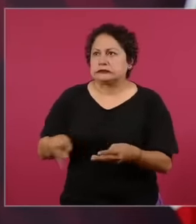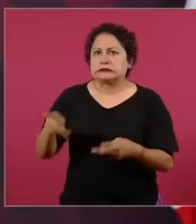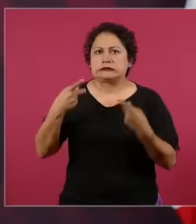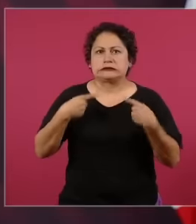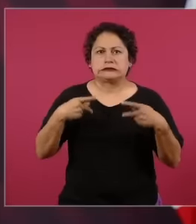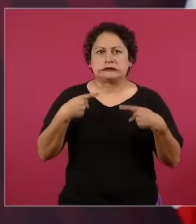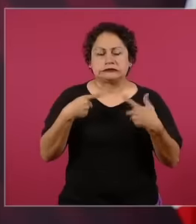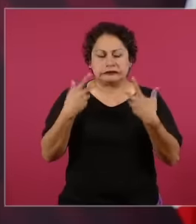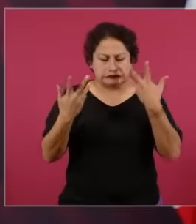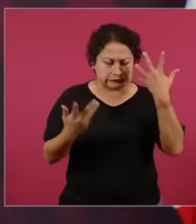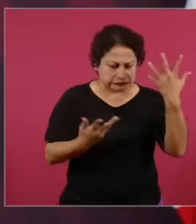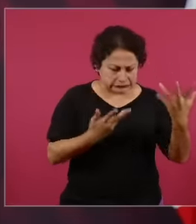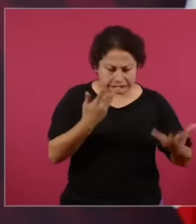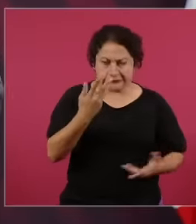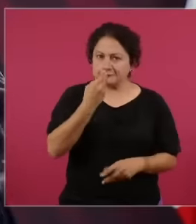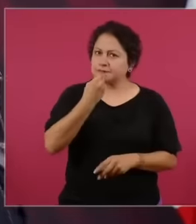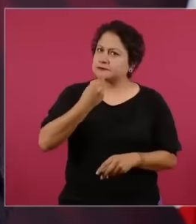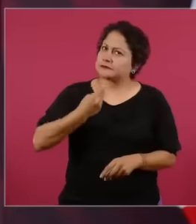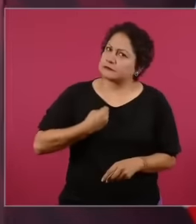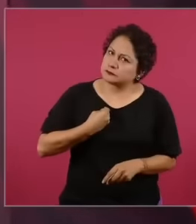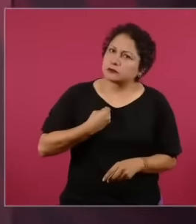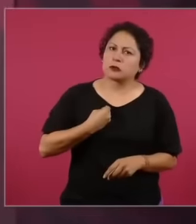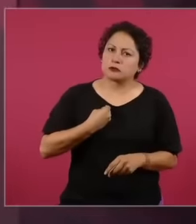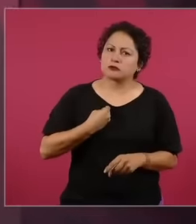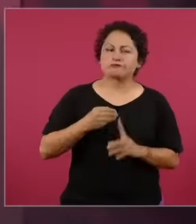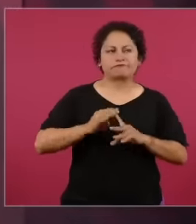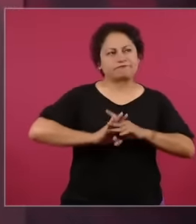grew they had to go to seek a life in the United States